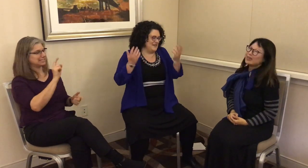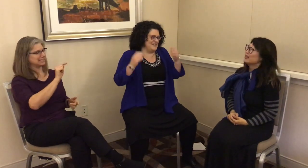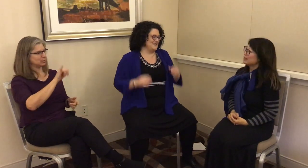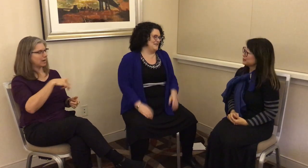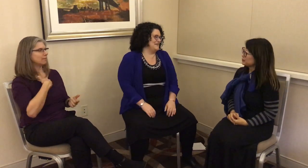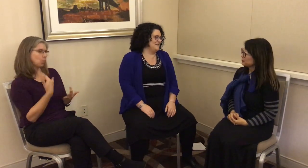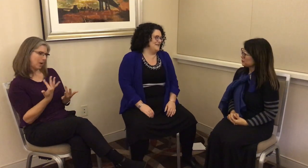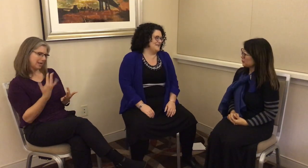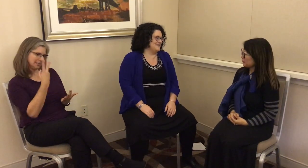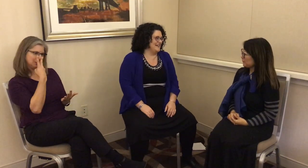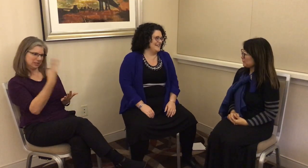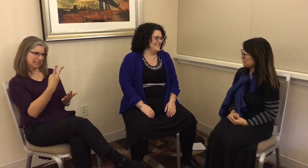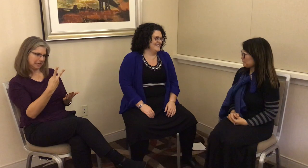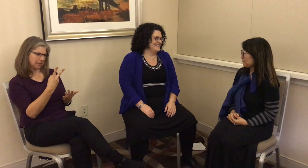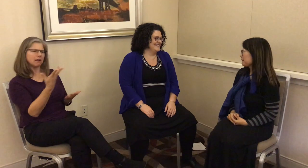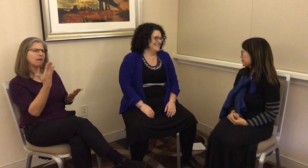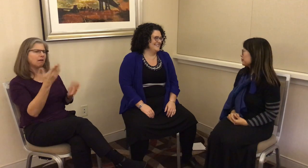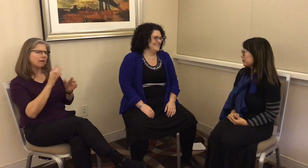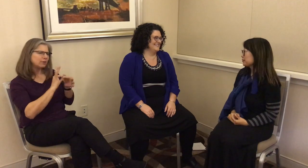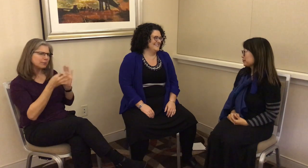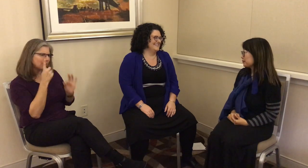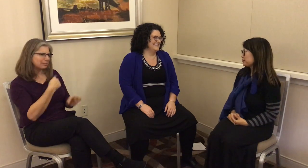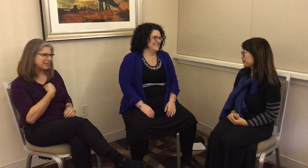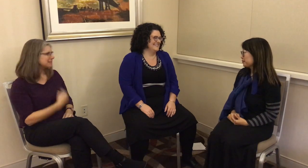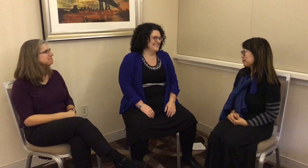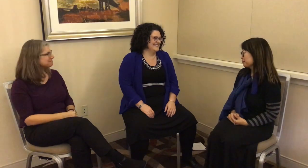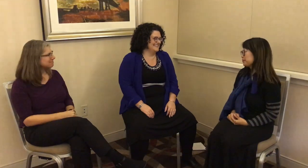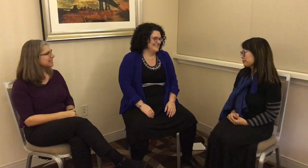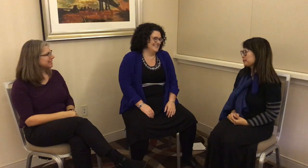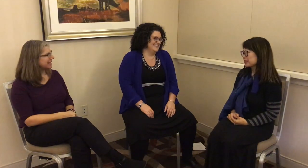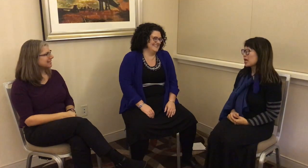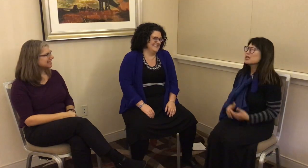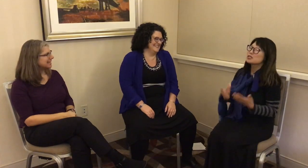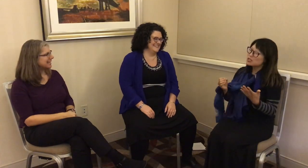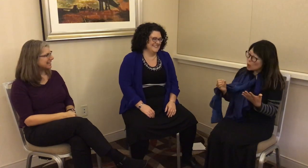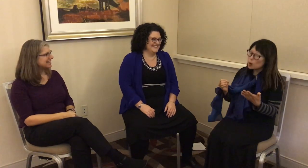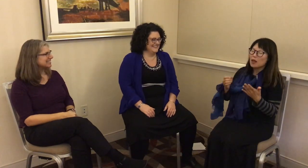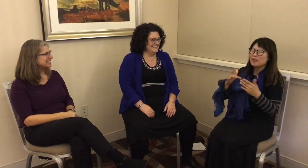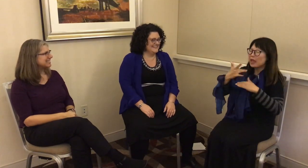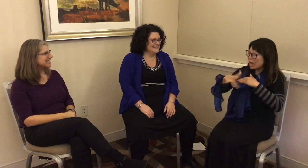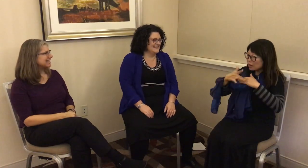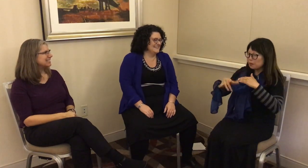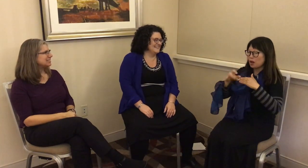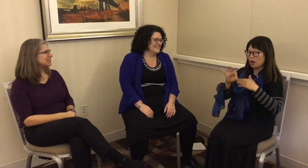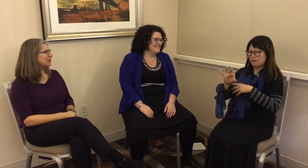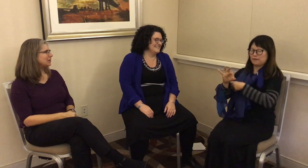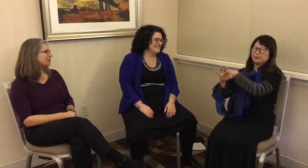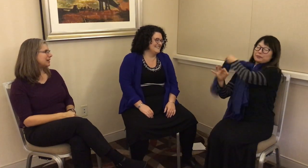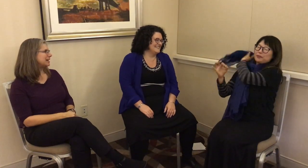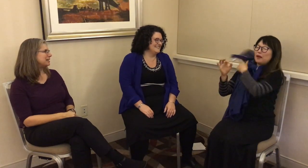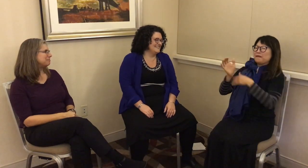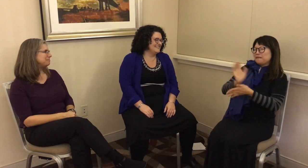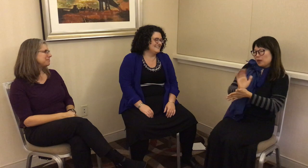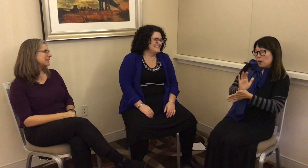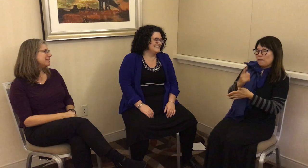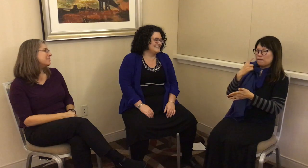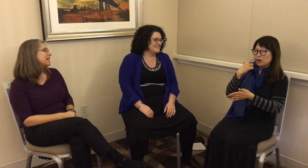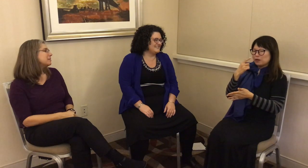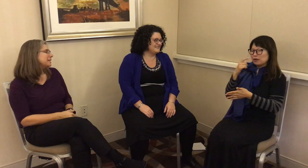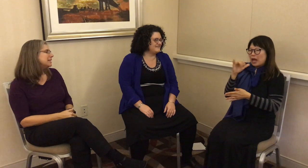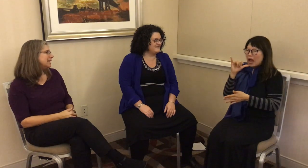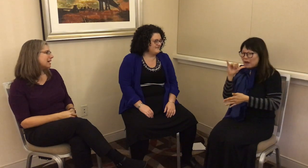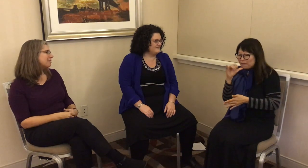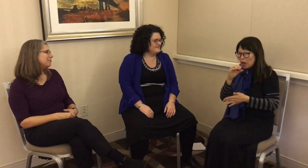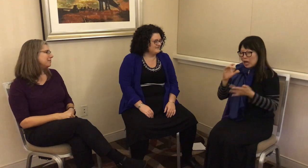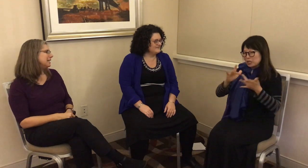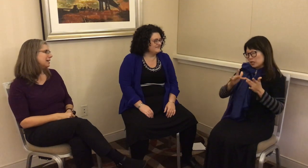till you see them in order to find out. L: Yeah. Yeah. The availability of the video